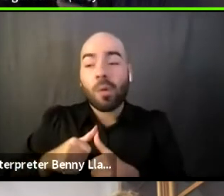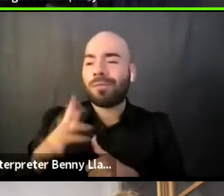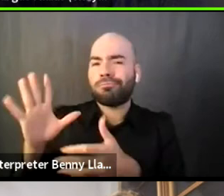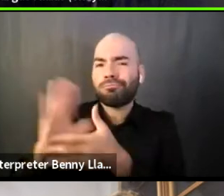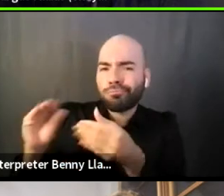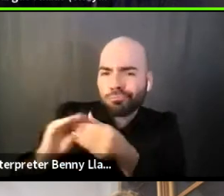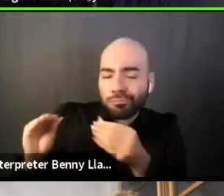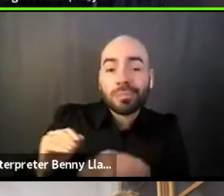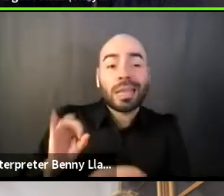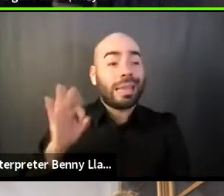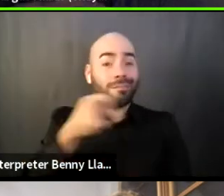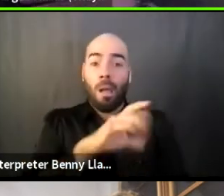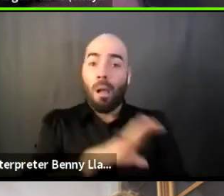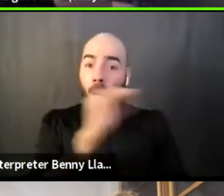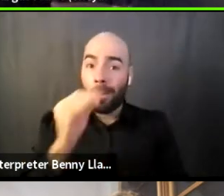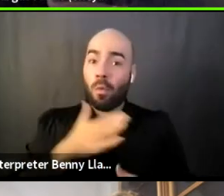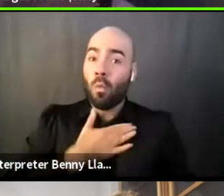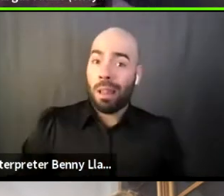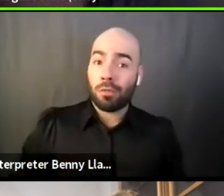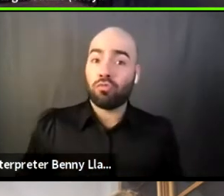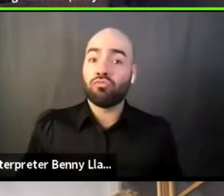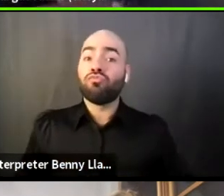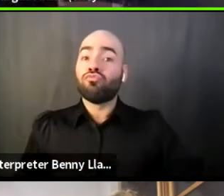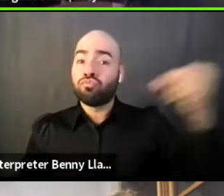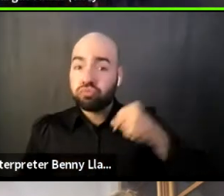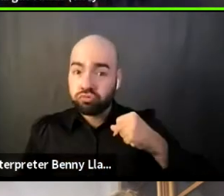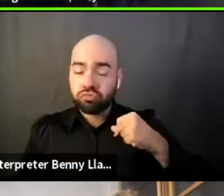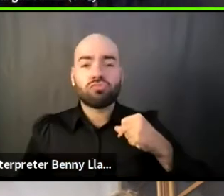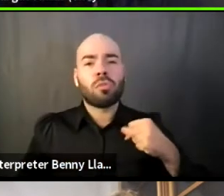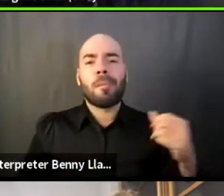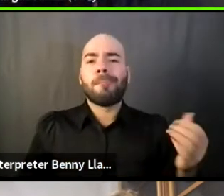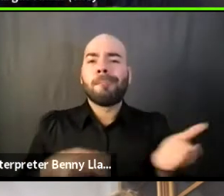and willingness to, as also Lyndsay and Leo were saying,